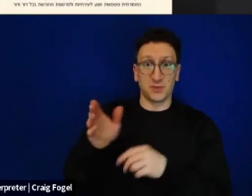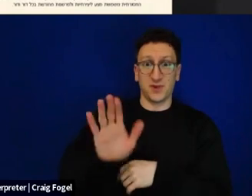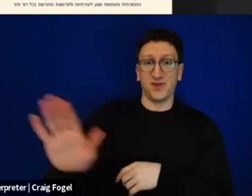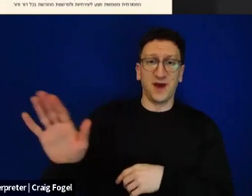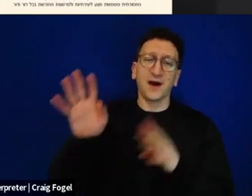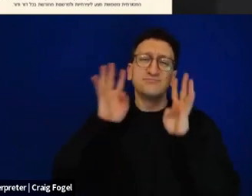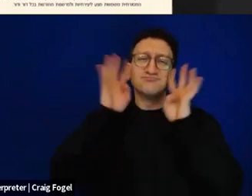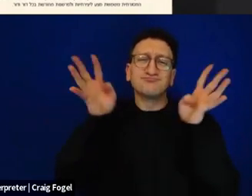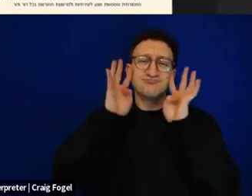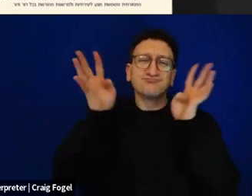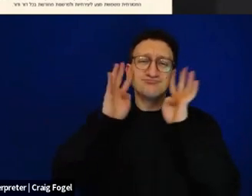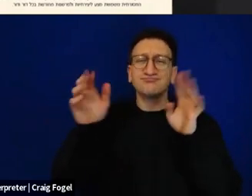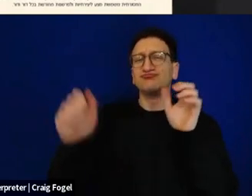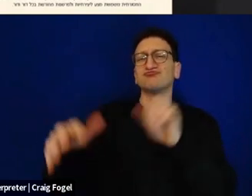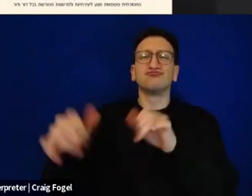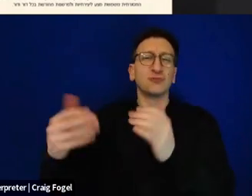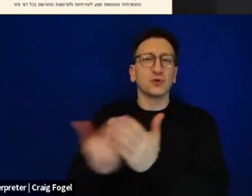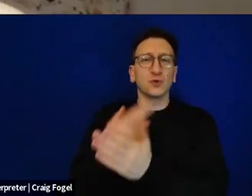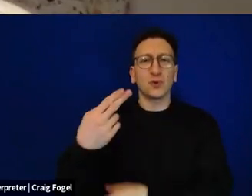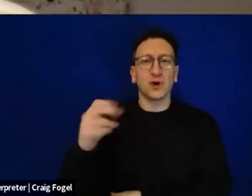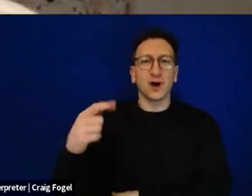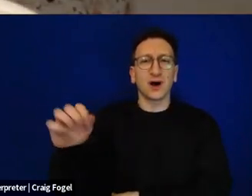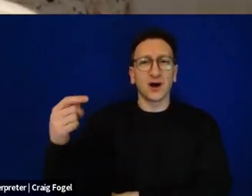what I want to share with you today. But in order to do that, let me just go